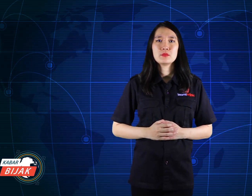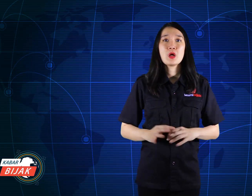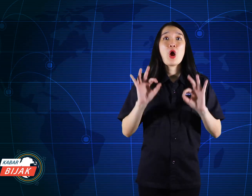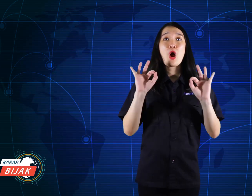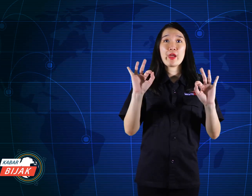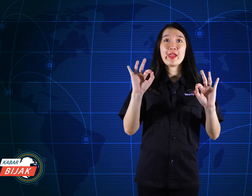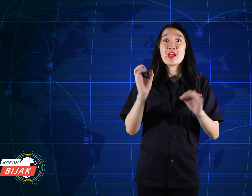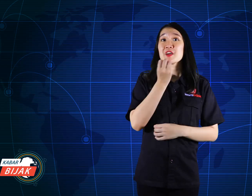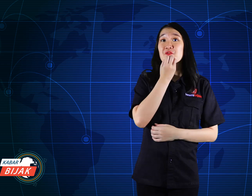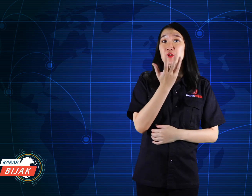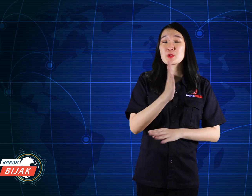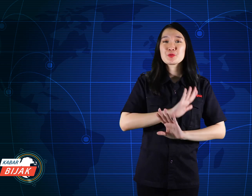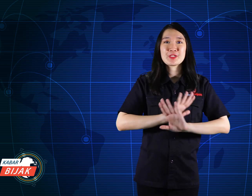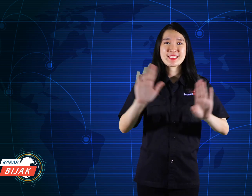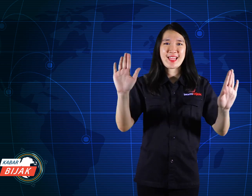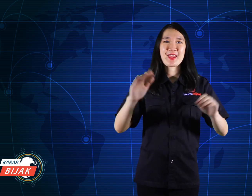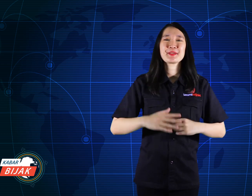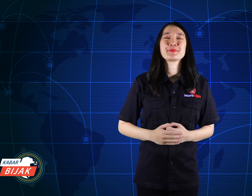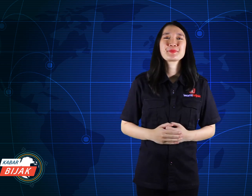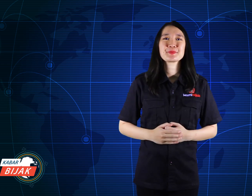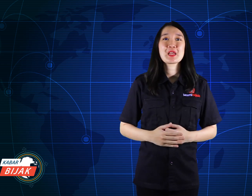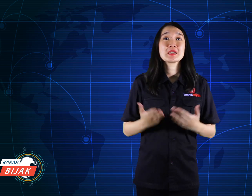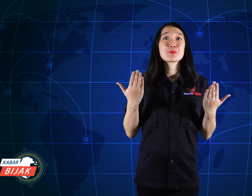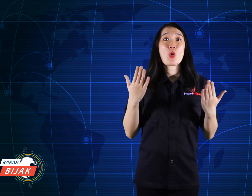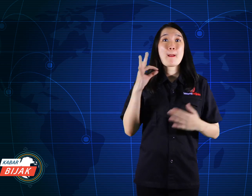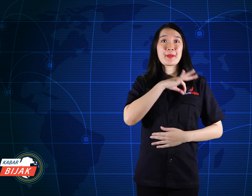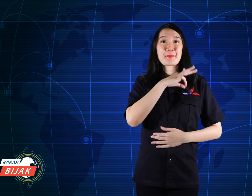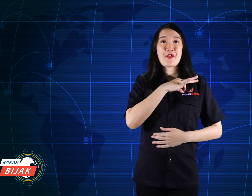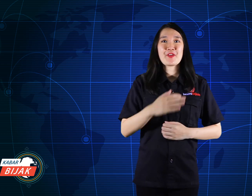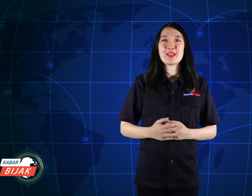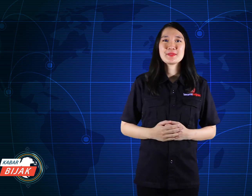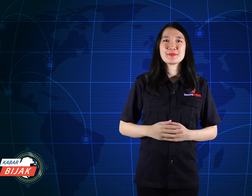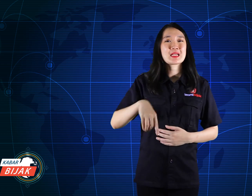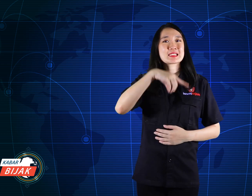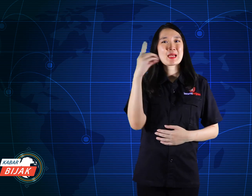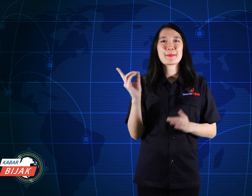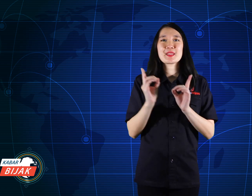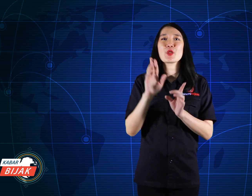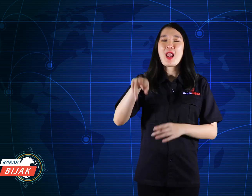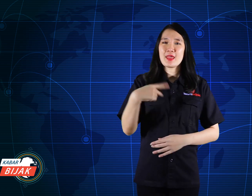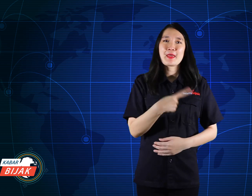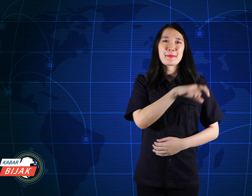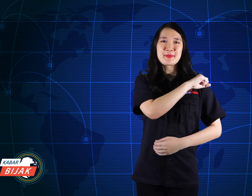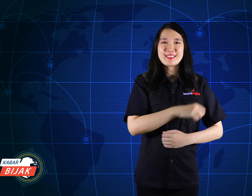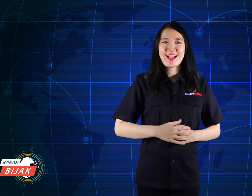Okay, that's information. May be useful. See you again at KamiBijak.